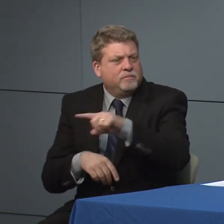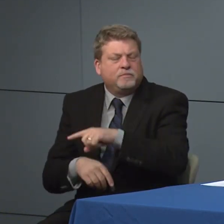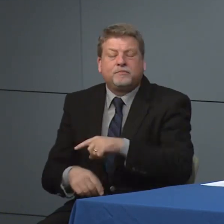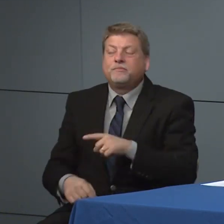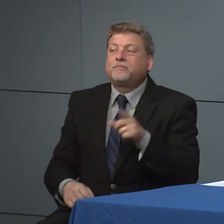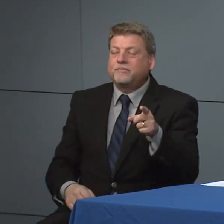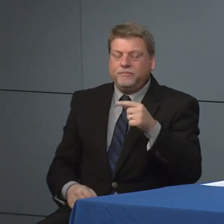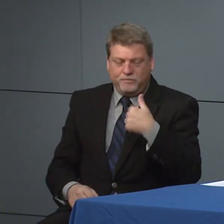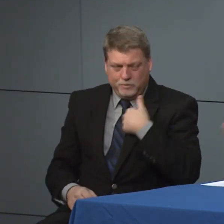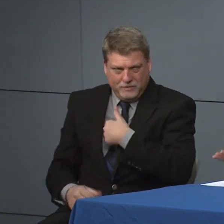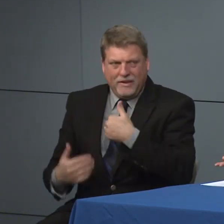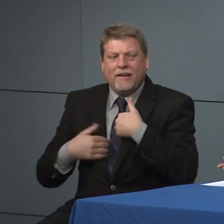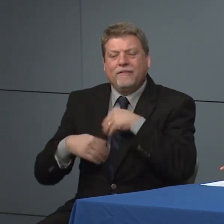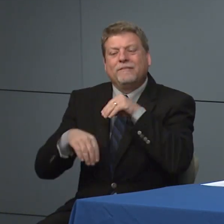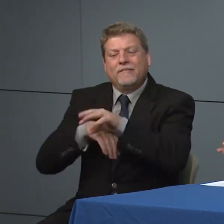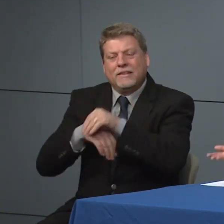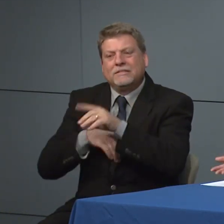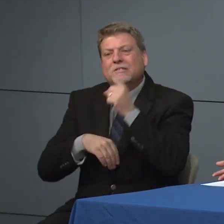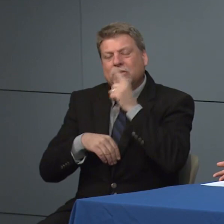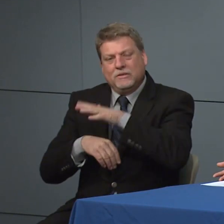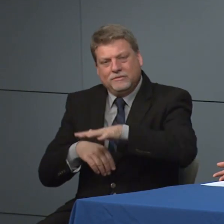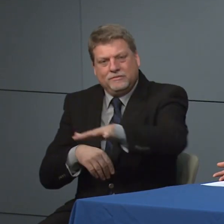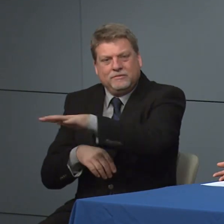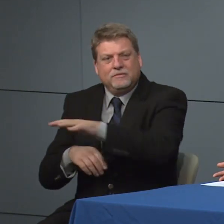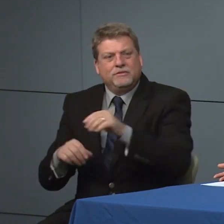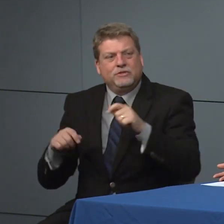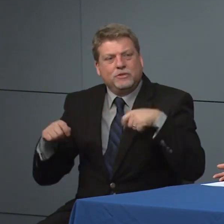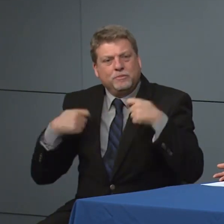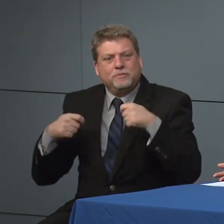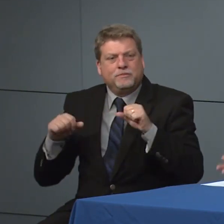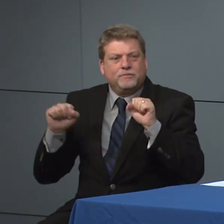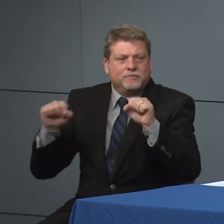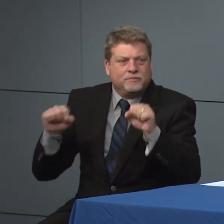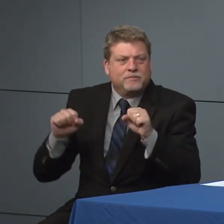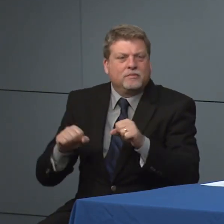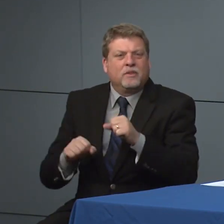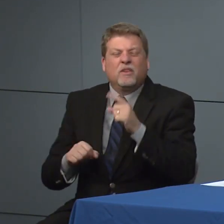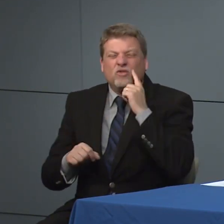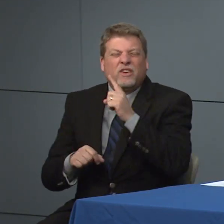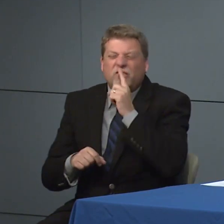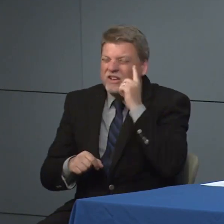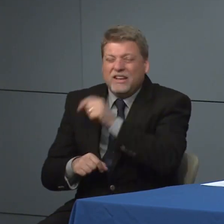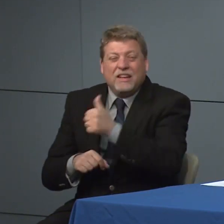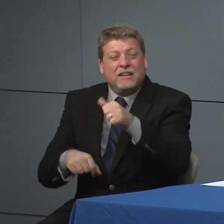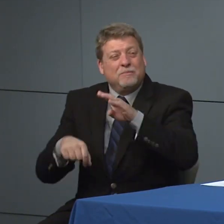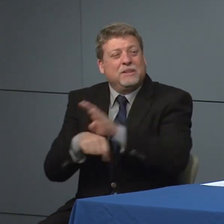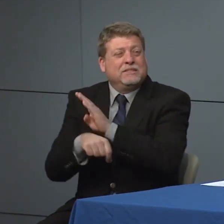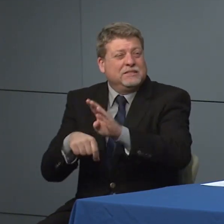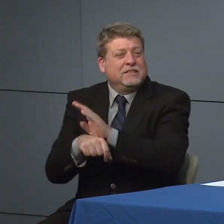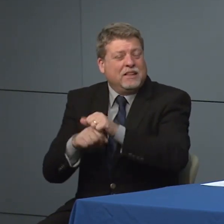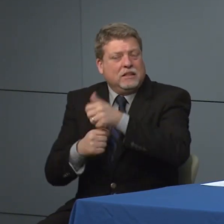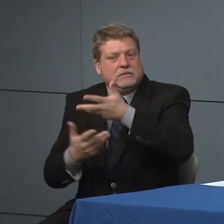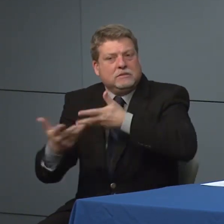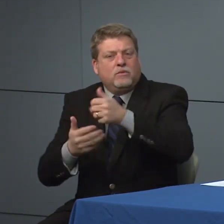website thinking I'm kind of public facing public facing businesses and again I think some of those the very similar